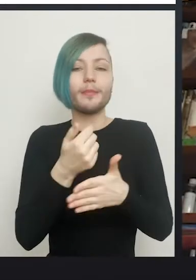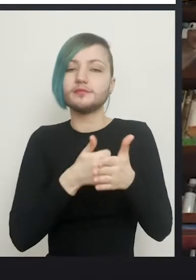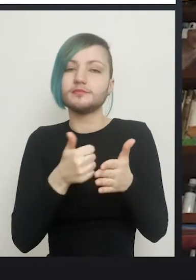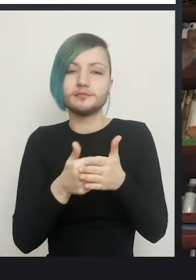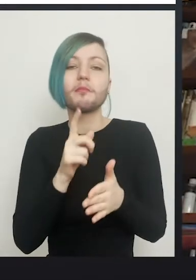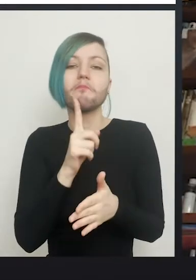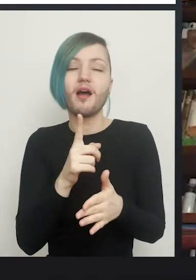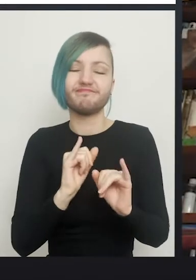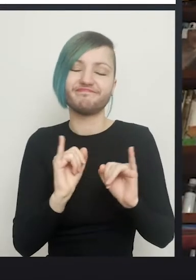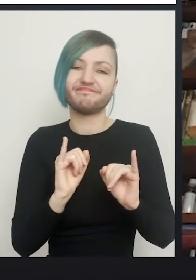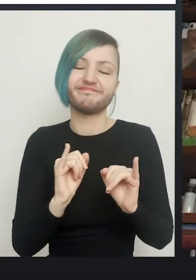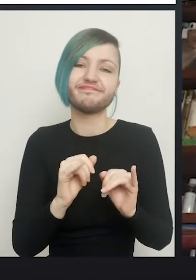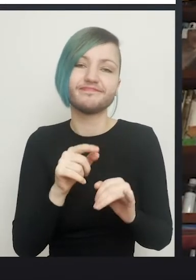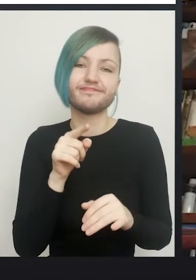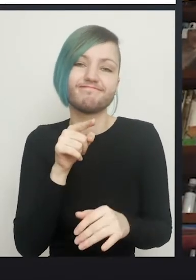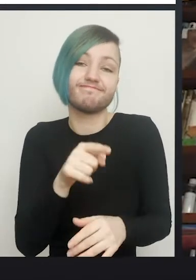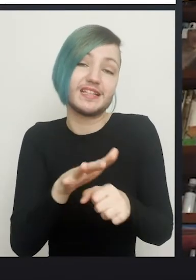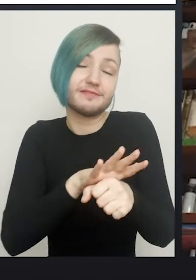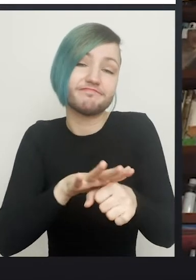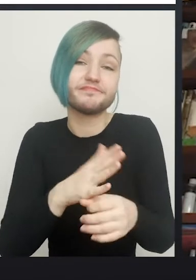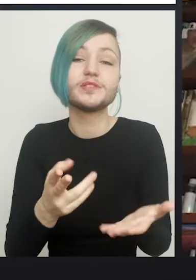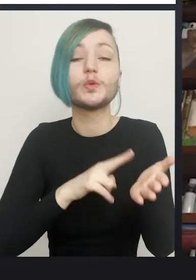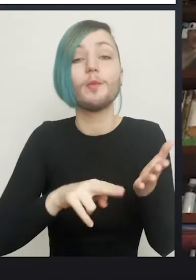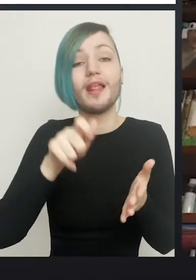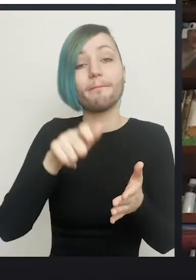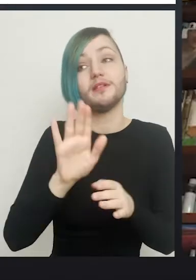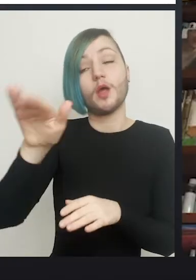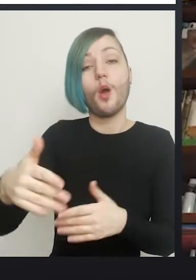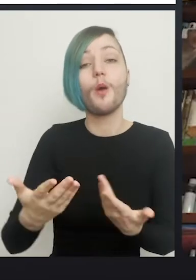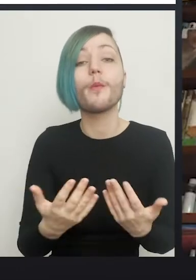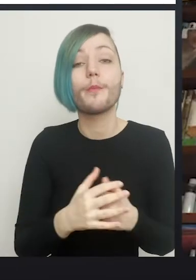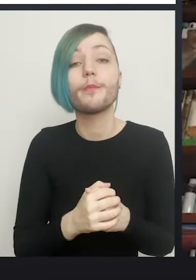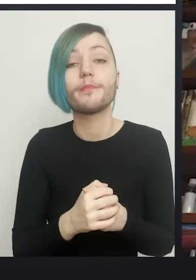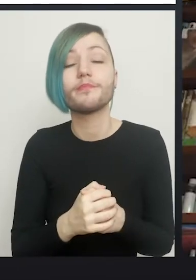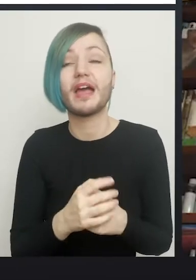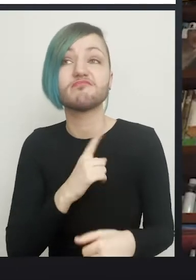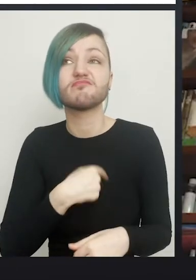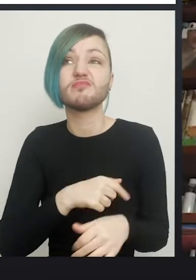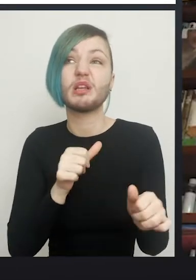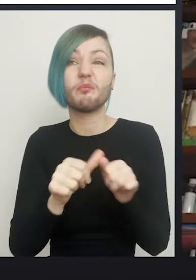The patients are usually at home by that stage, and to be honest the best thing they can do is go